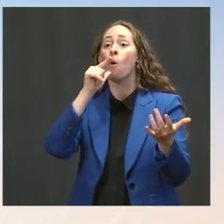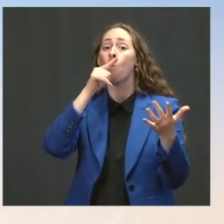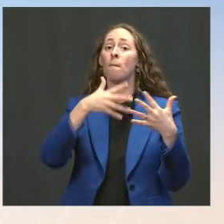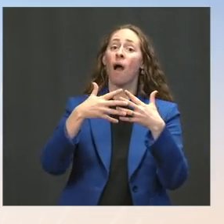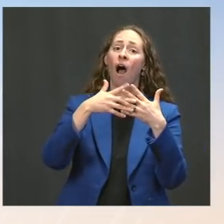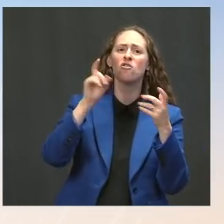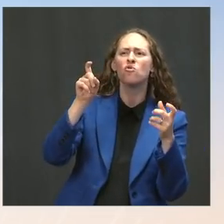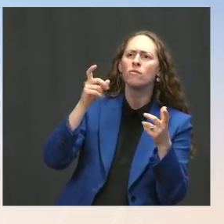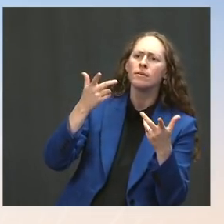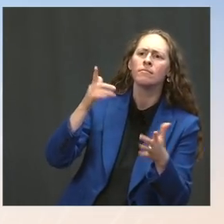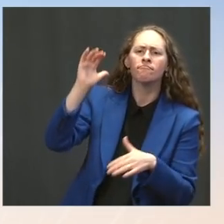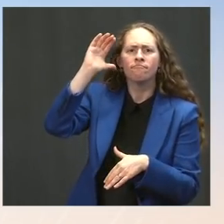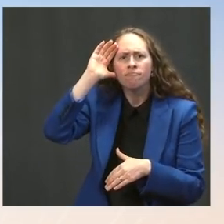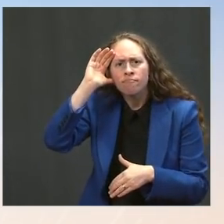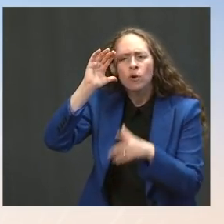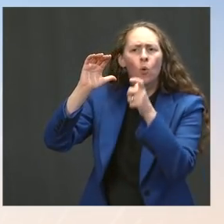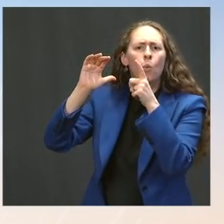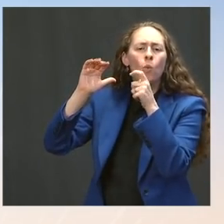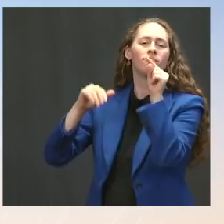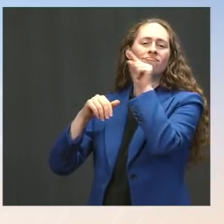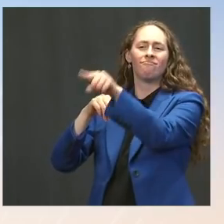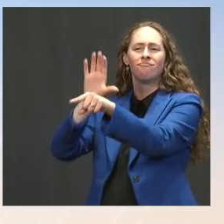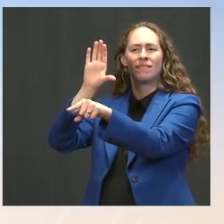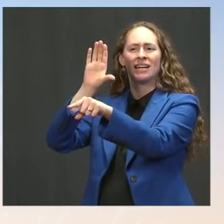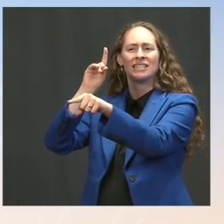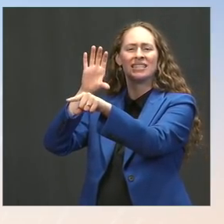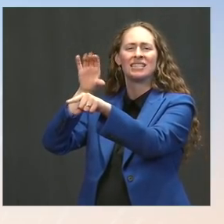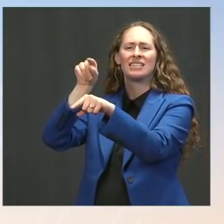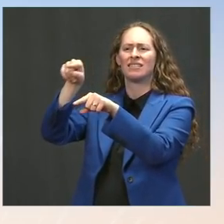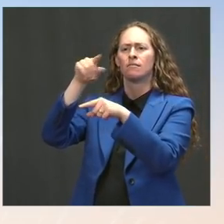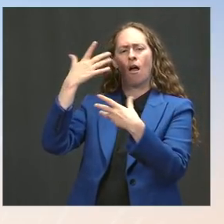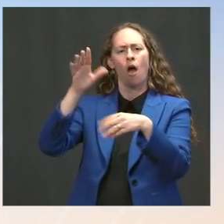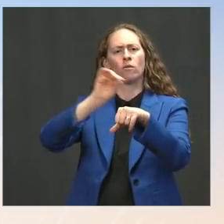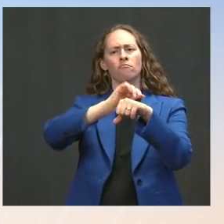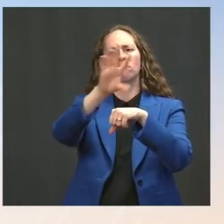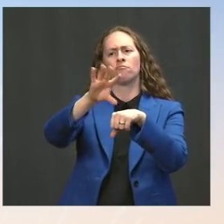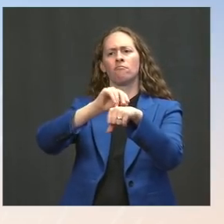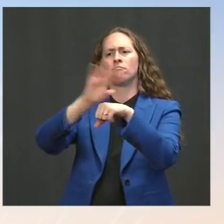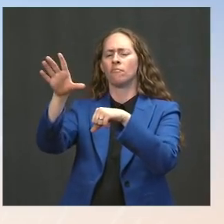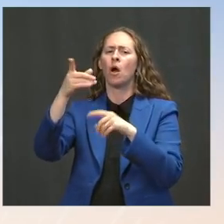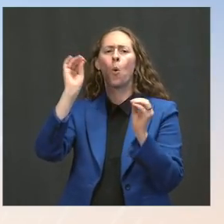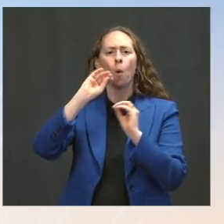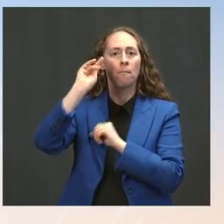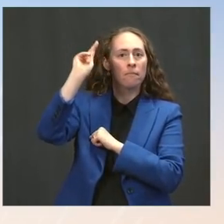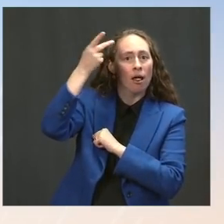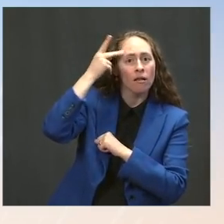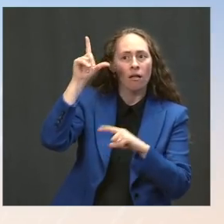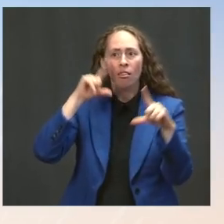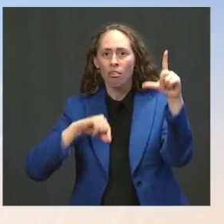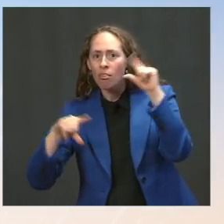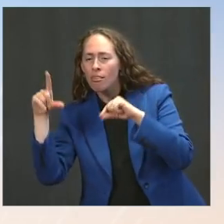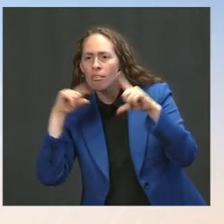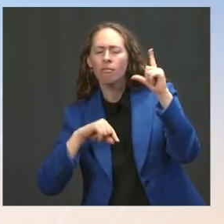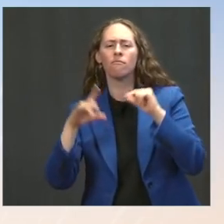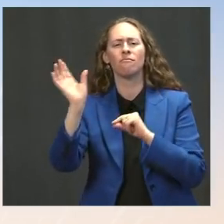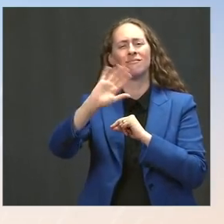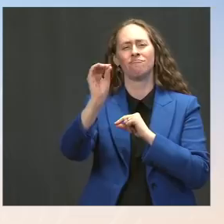They provide broad public health guidance not based on politics, driven by science and data. And they make updates when they feel